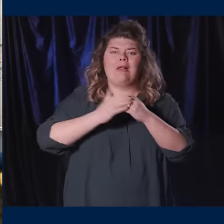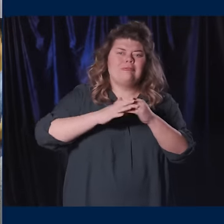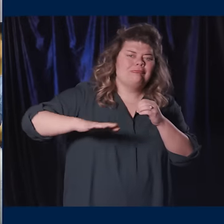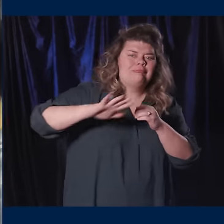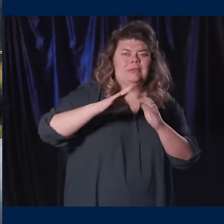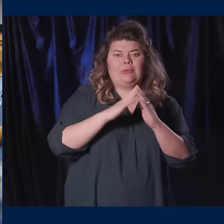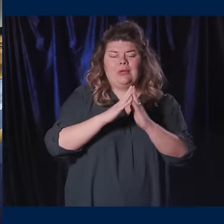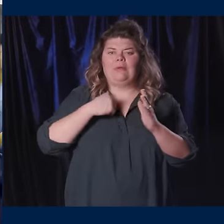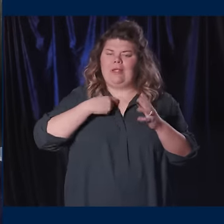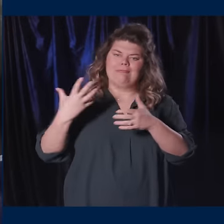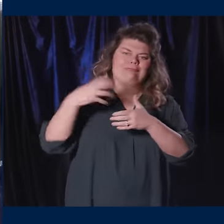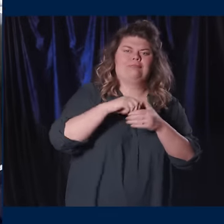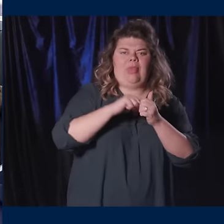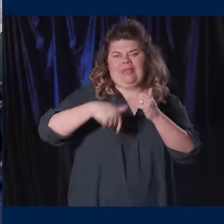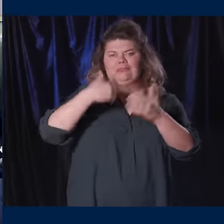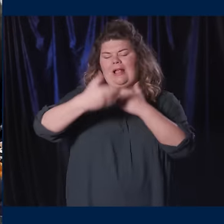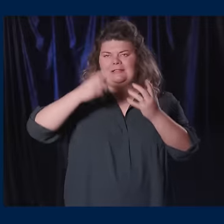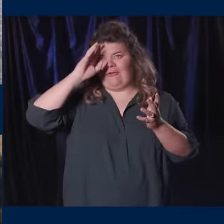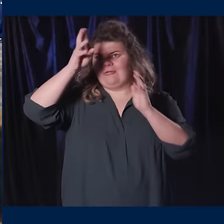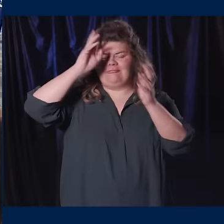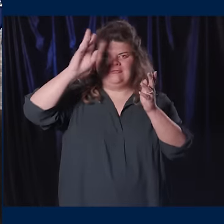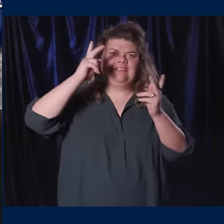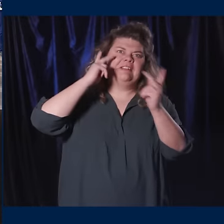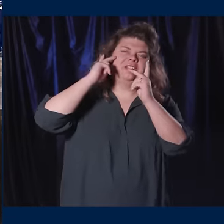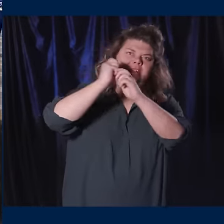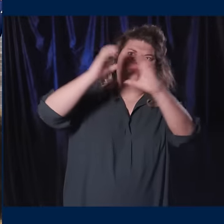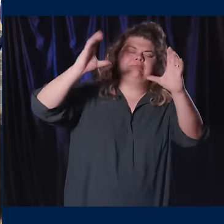in the visioning process. I'm so grateful to all of you who joined us.